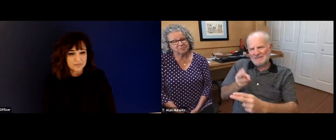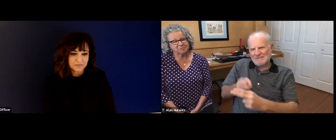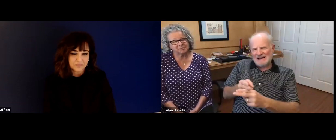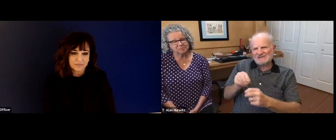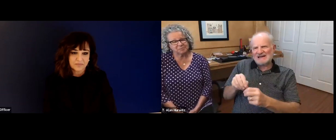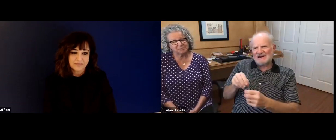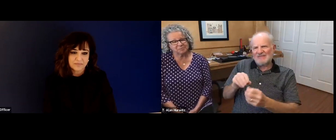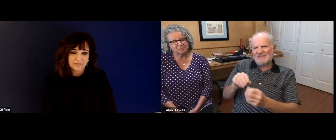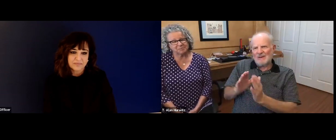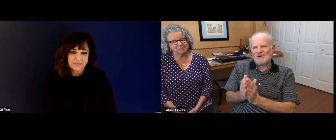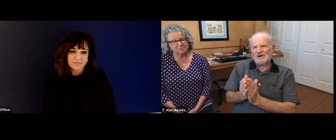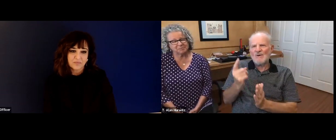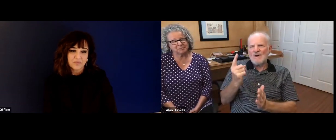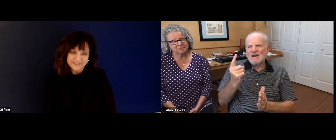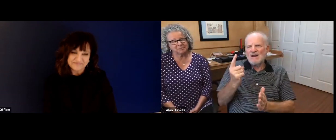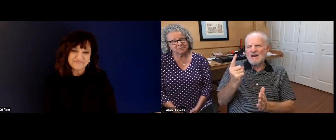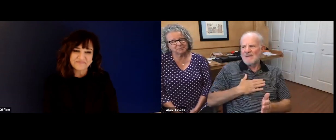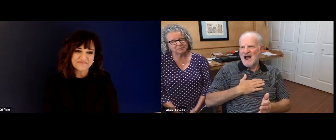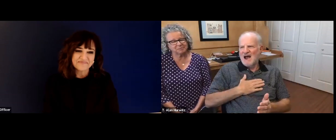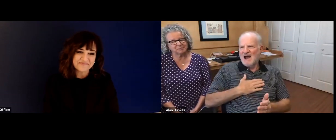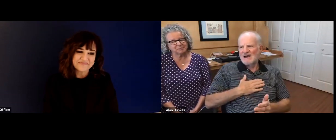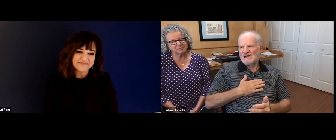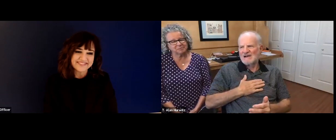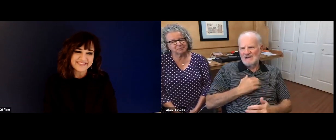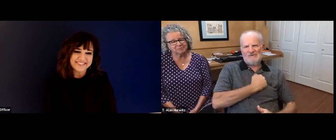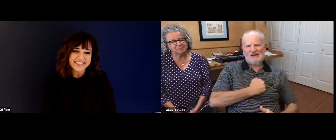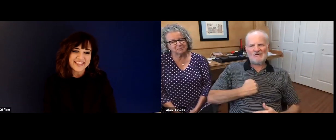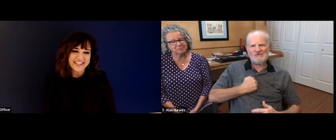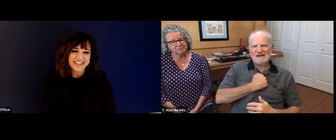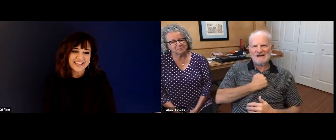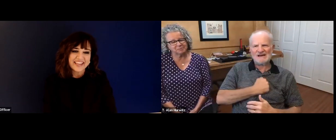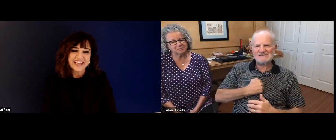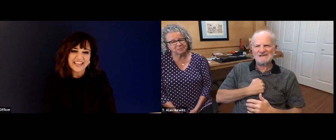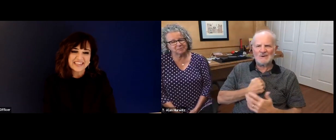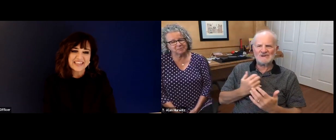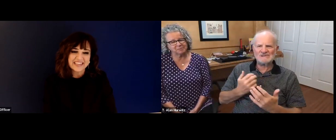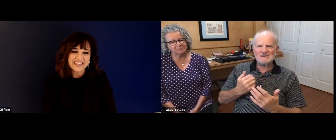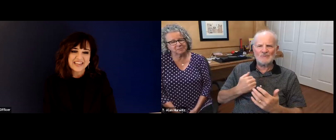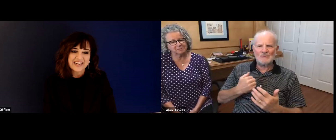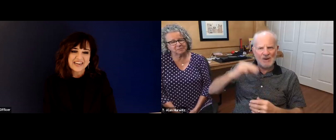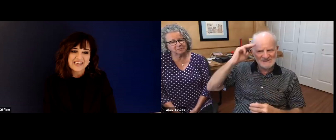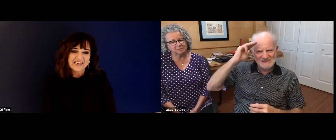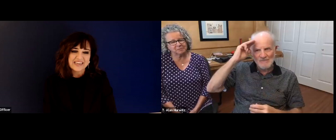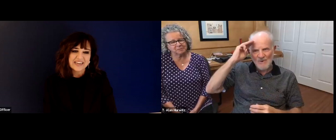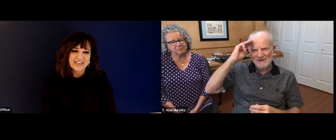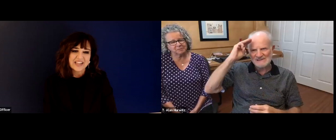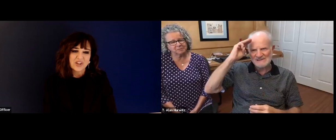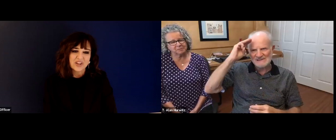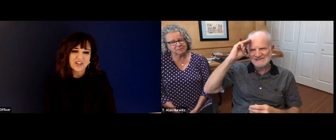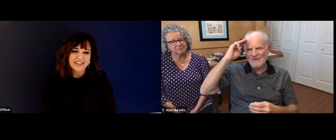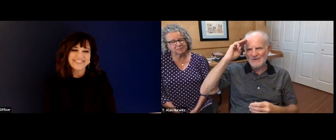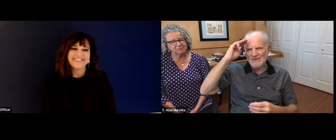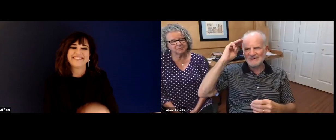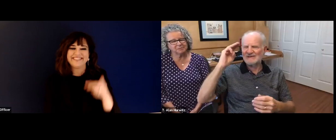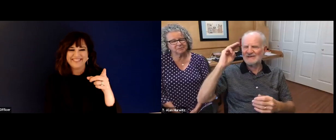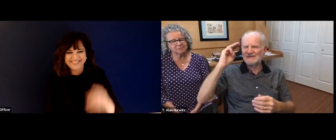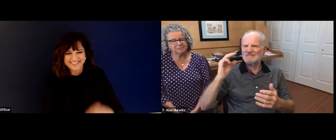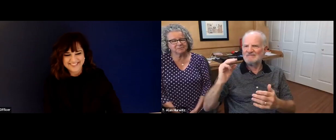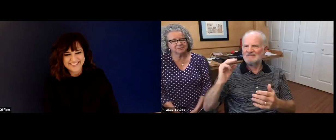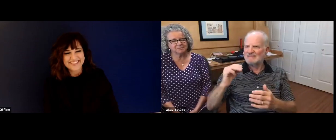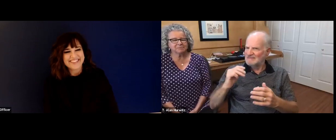Well, I mean, I have several. But I mentioned in the book that